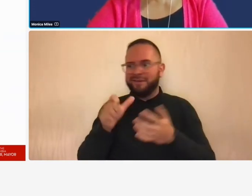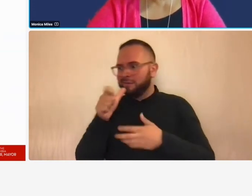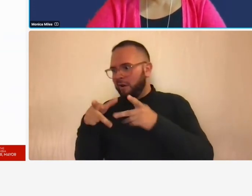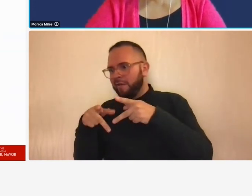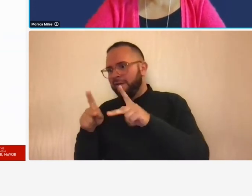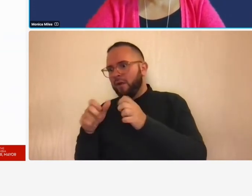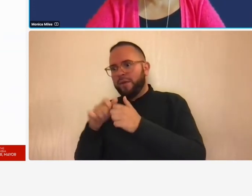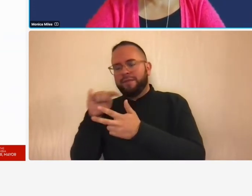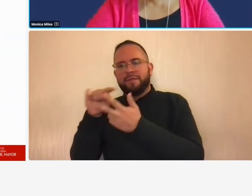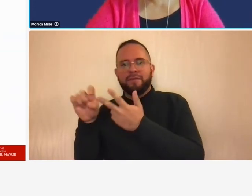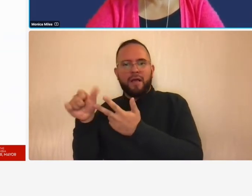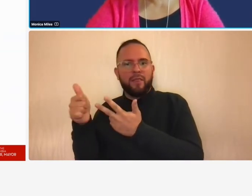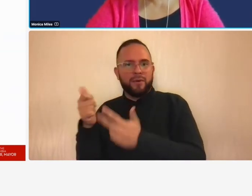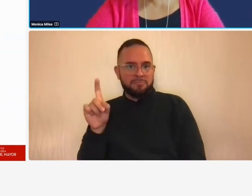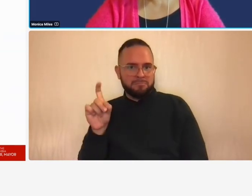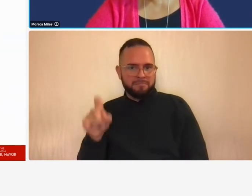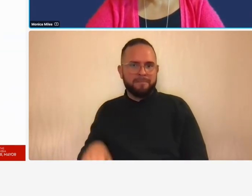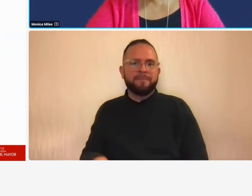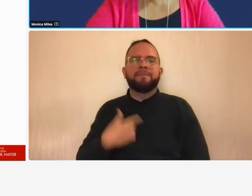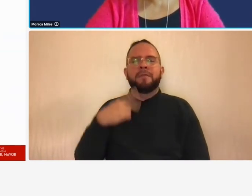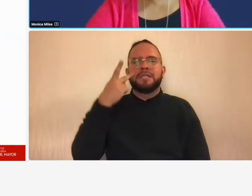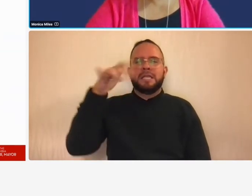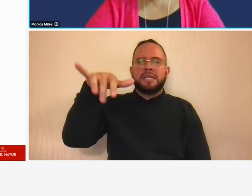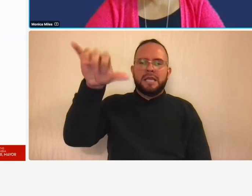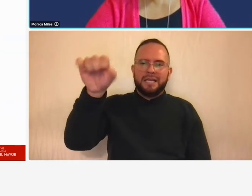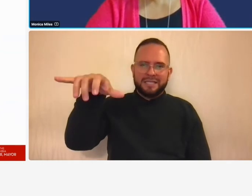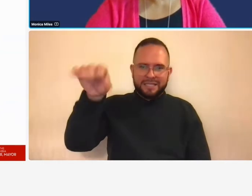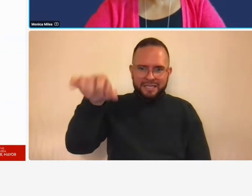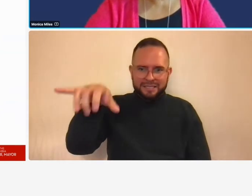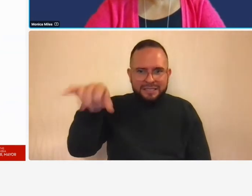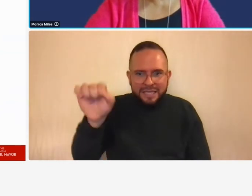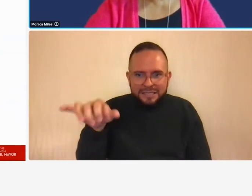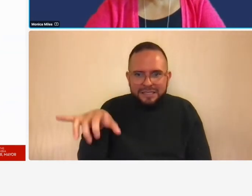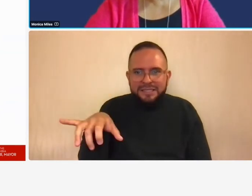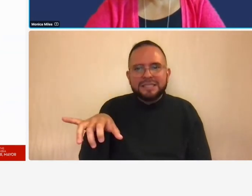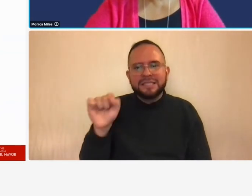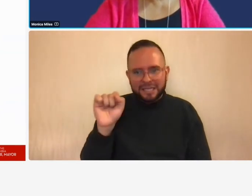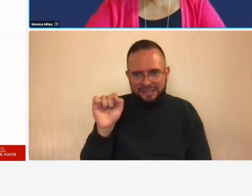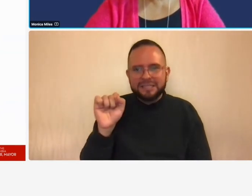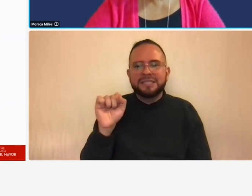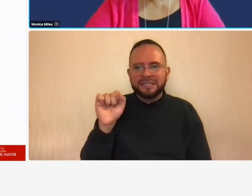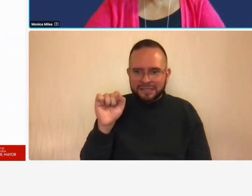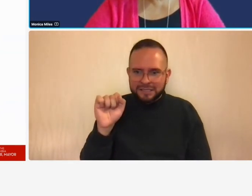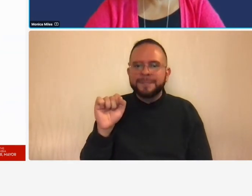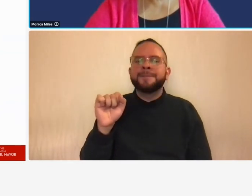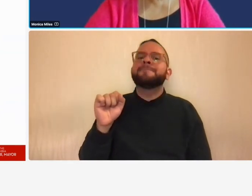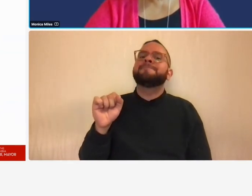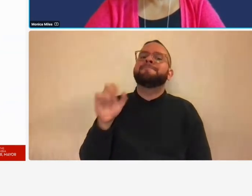yes i got it a couple of yes yes yes so i got uh what i'm seeing at least in the chat is that there